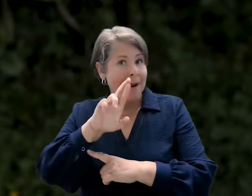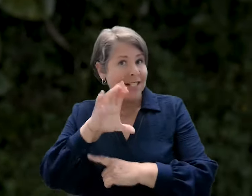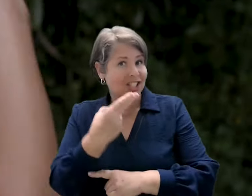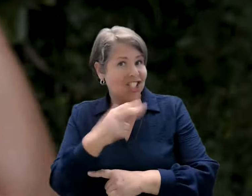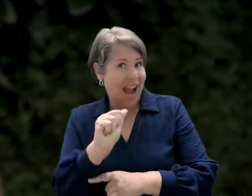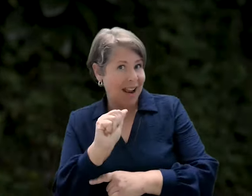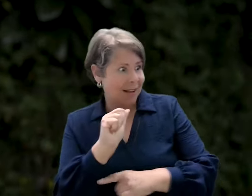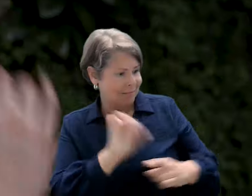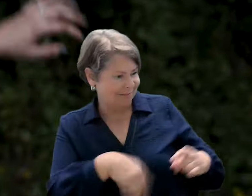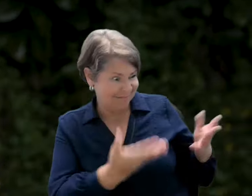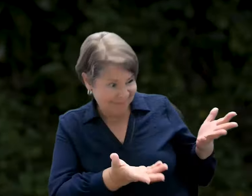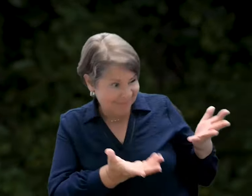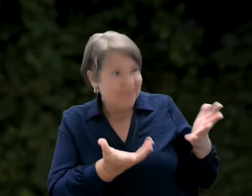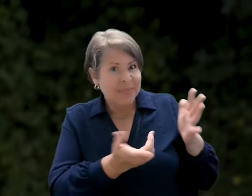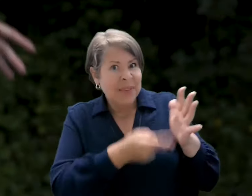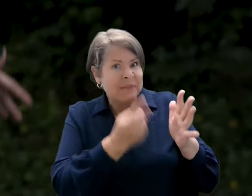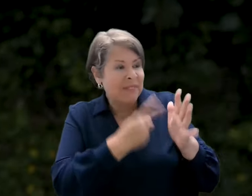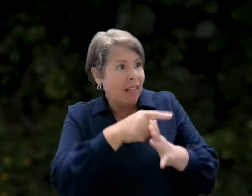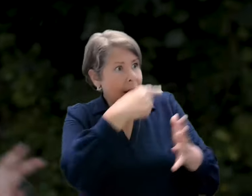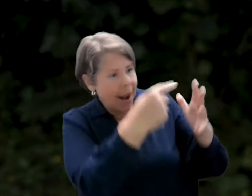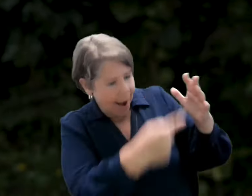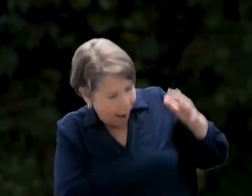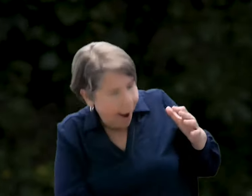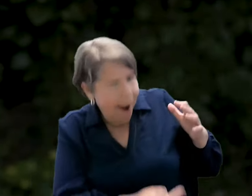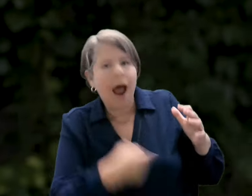Why? How? Could he predict when it was going to rain,